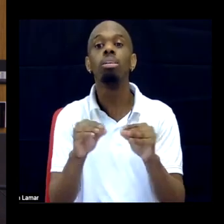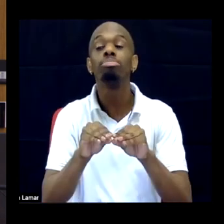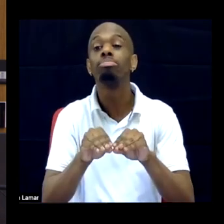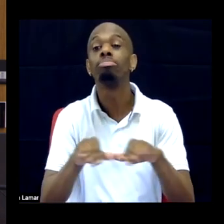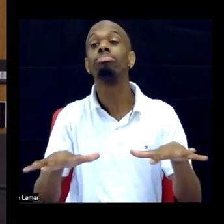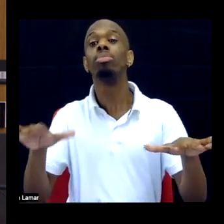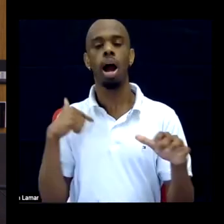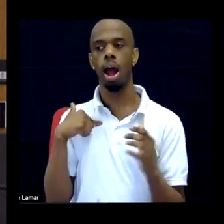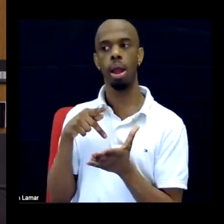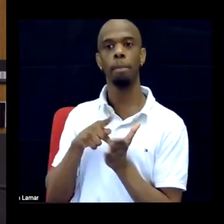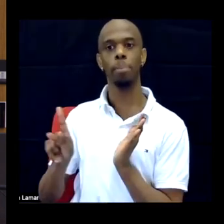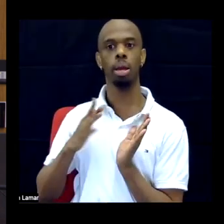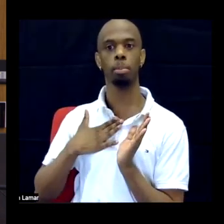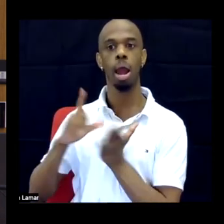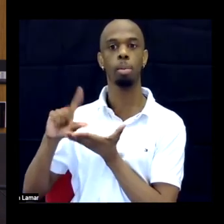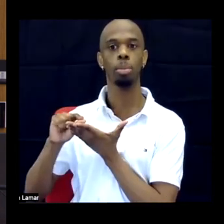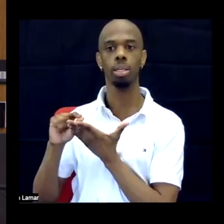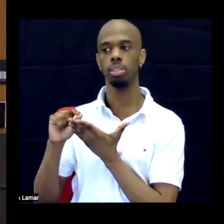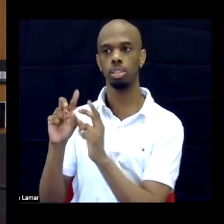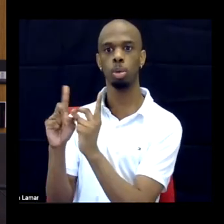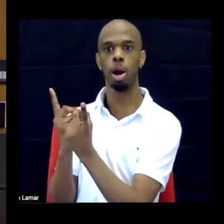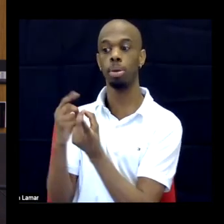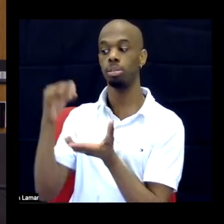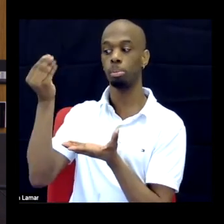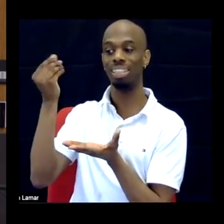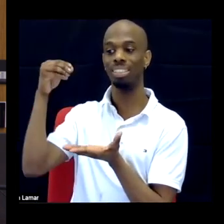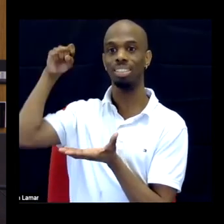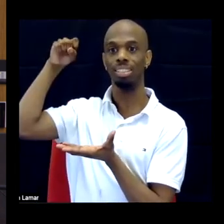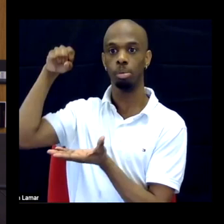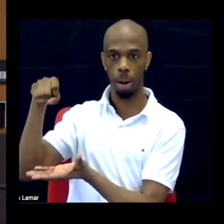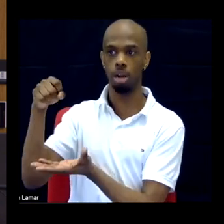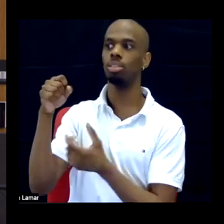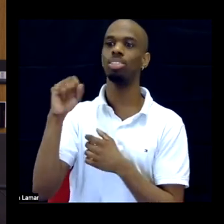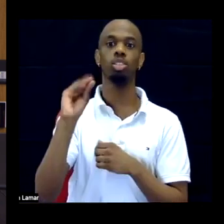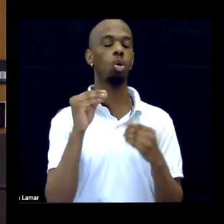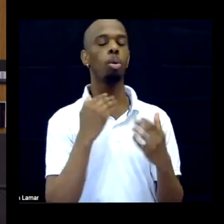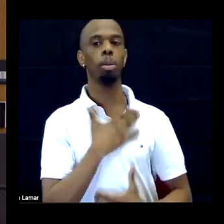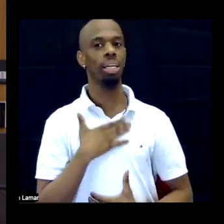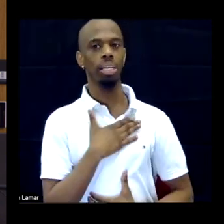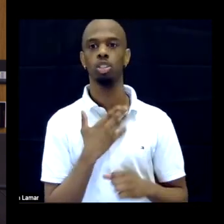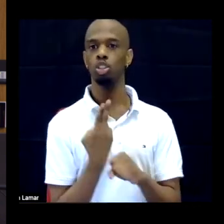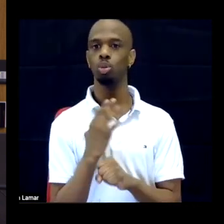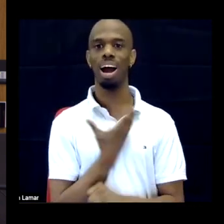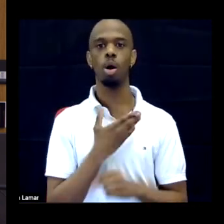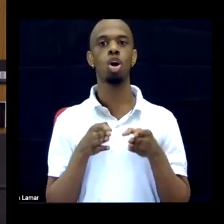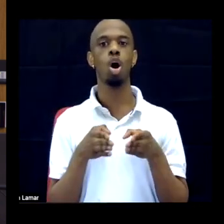I paid my press a lot of money to make this happen, so I would love for people to use the open access version.